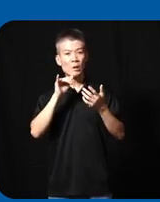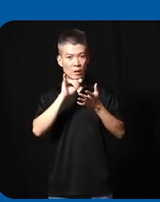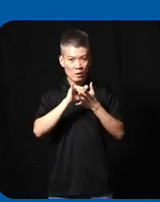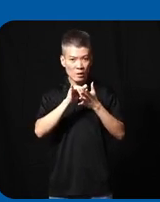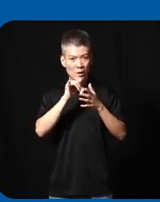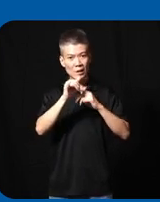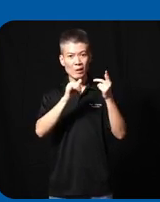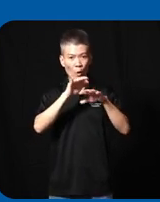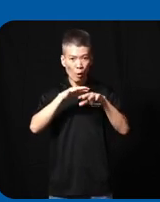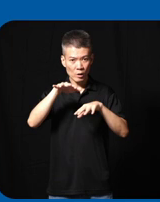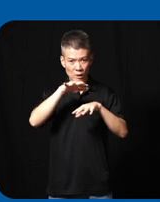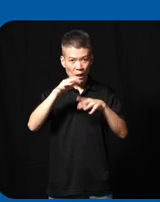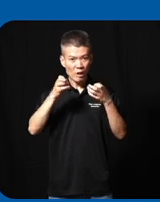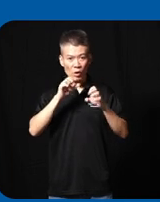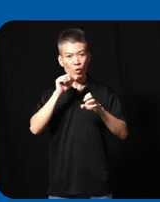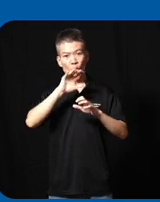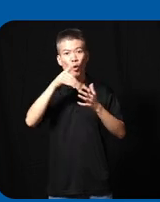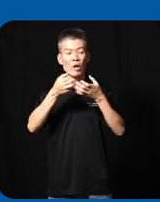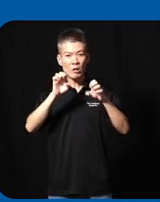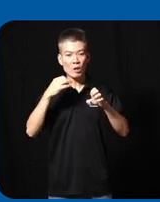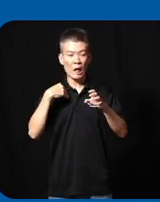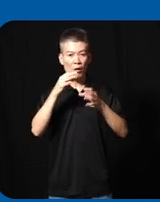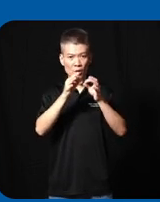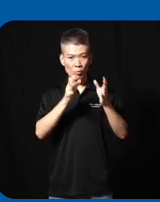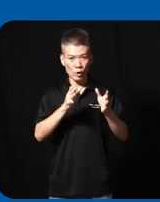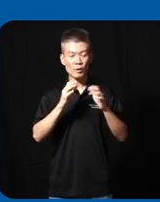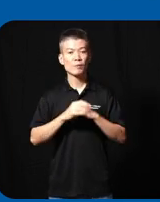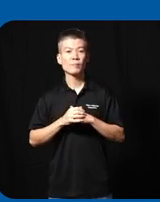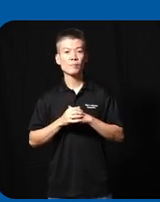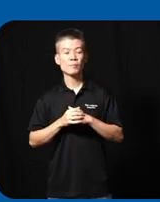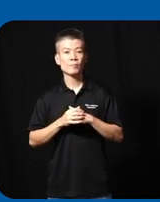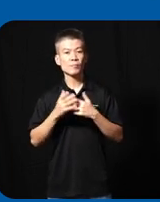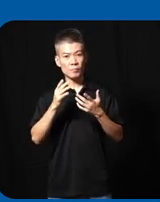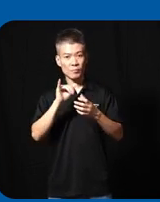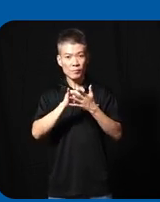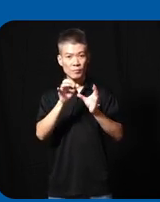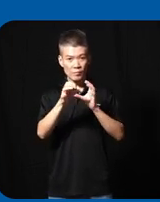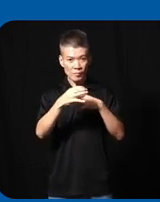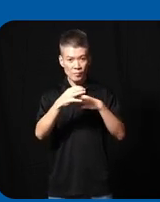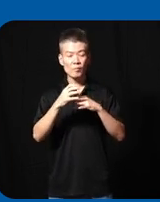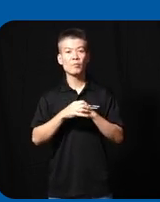of onsite events not all these events have sign language interpreter in this case um